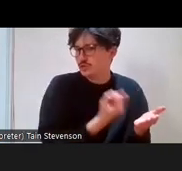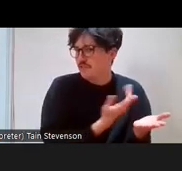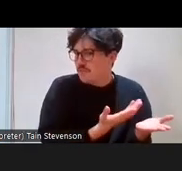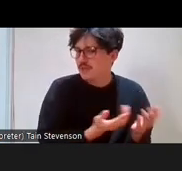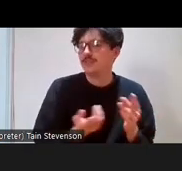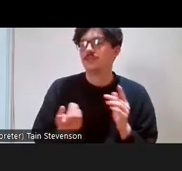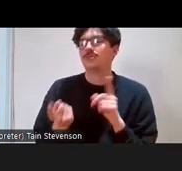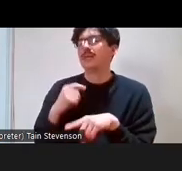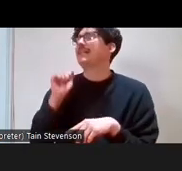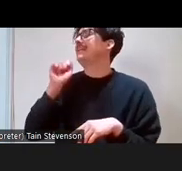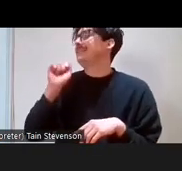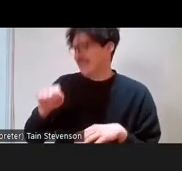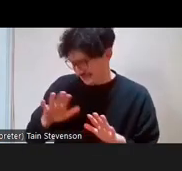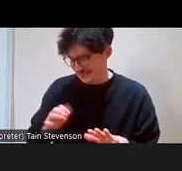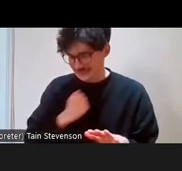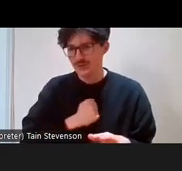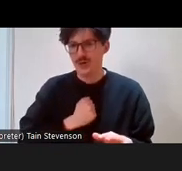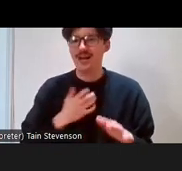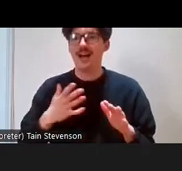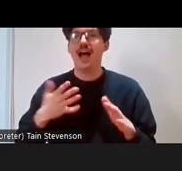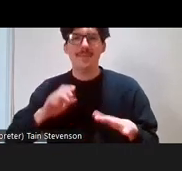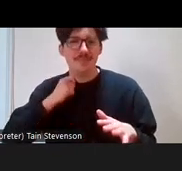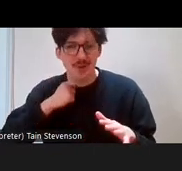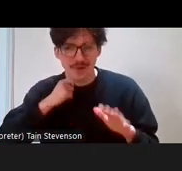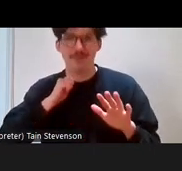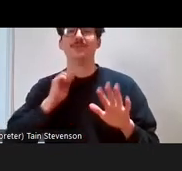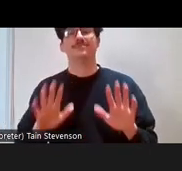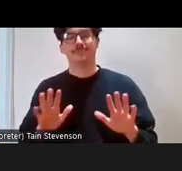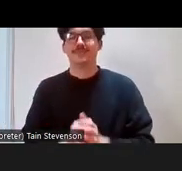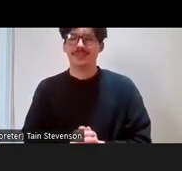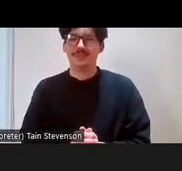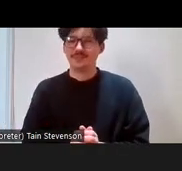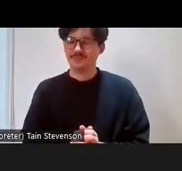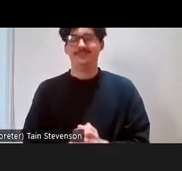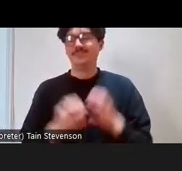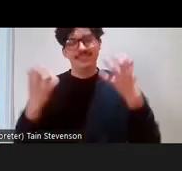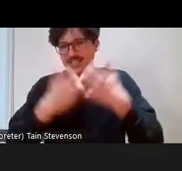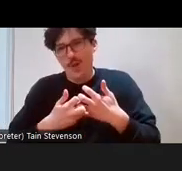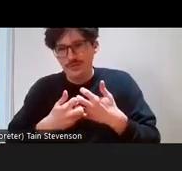Yes, sorry I'm off mute aren't I? Gosh! This technology gets the better of me sometimes!